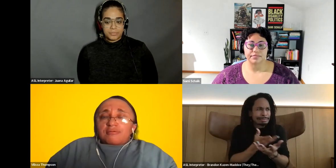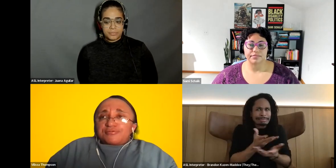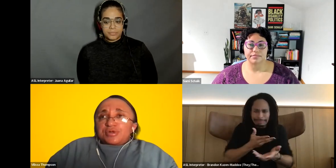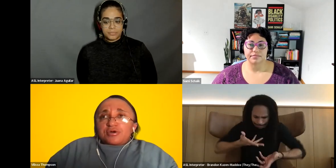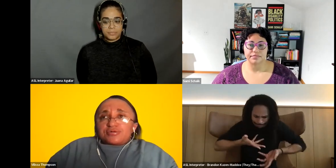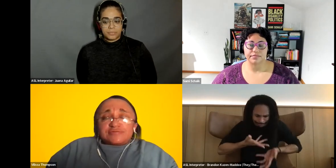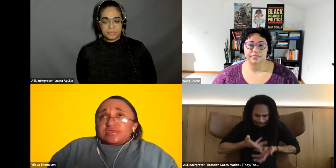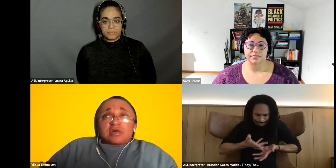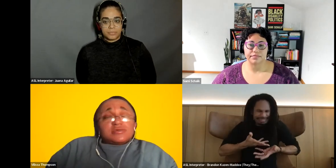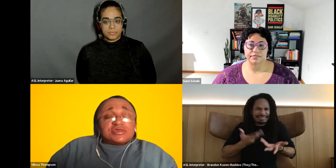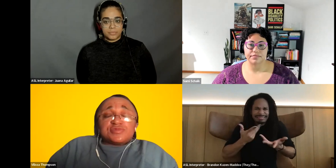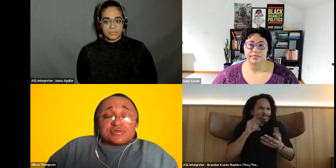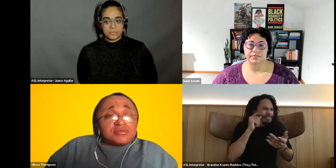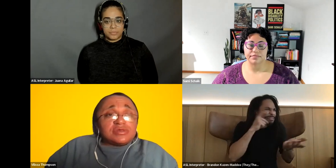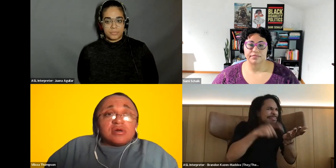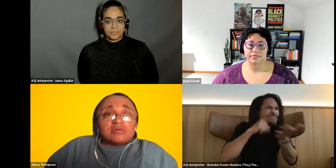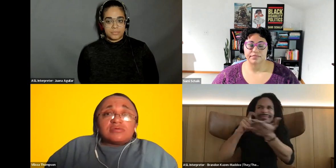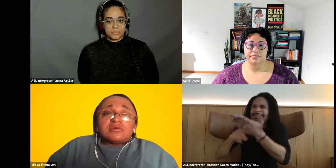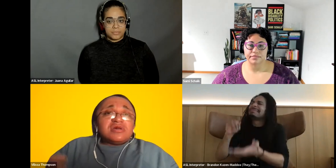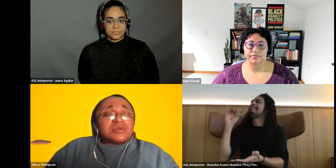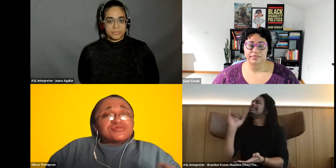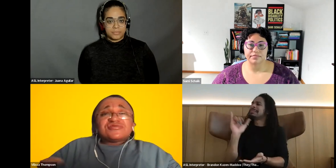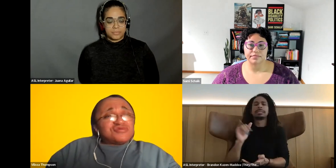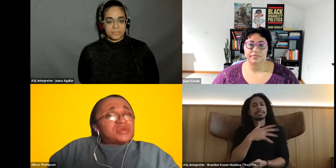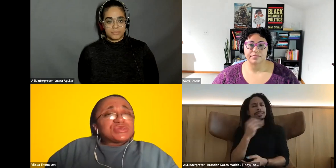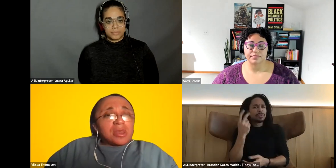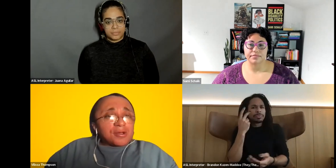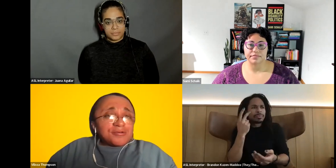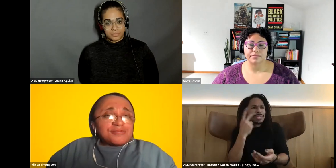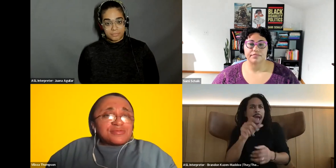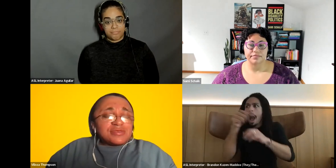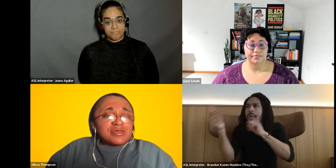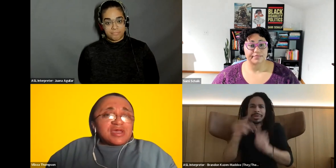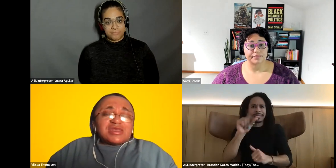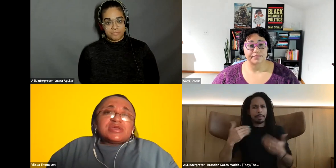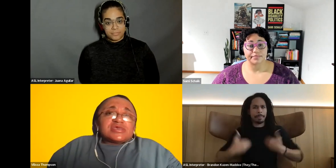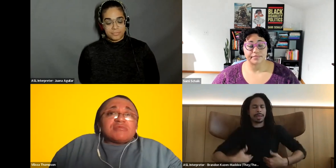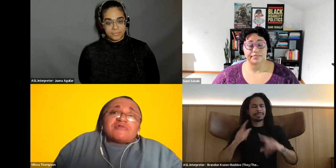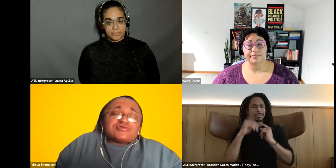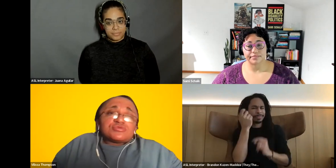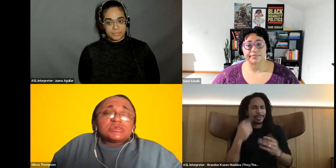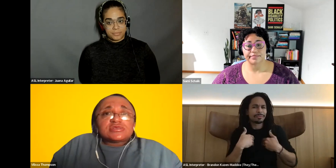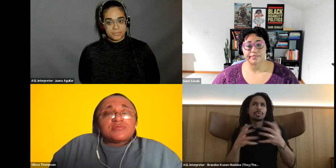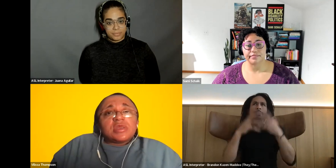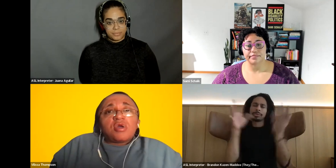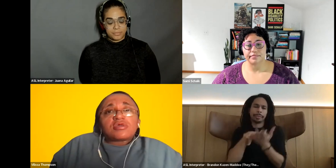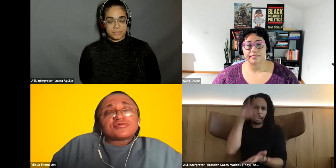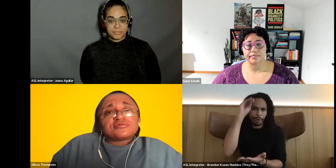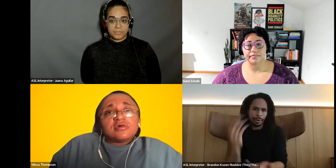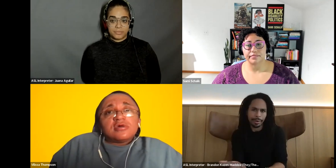Vilissa Thompson: we know if these out of the experience that we know there is still so much to learn. Vilissa Thompson: and I think that's some of my frustrations of being a part of this